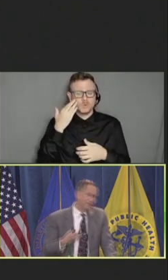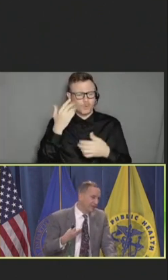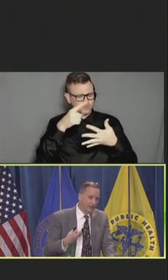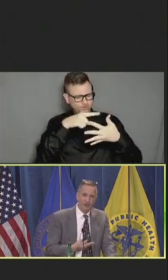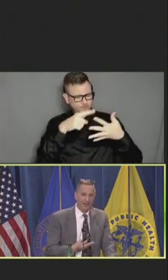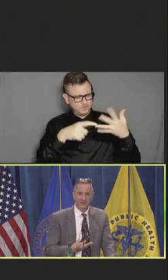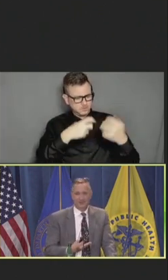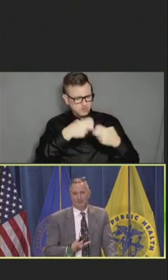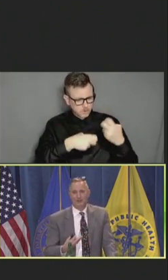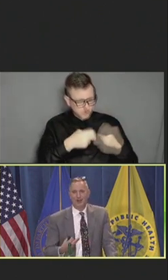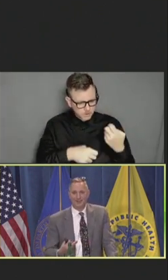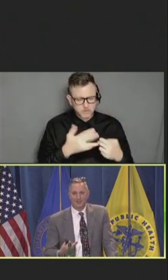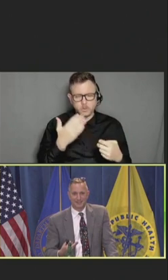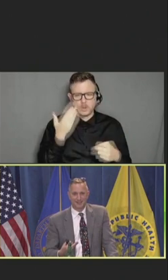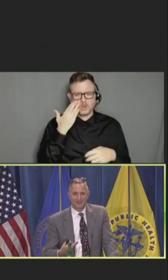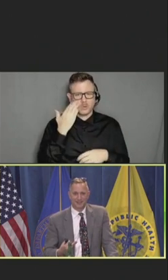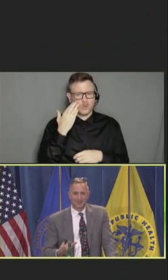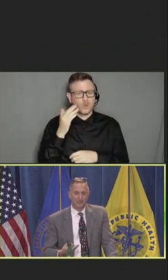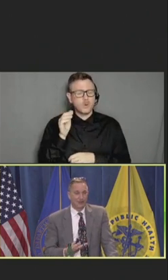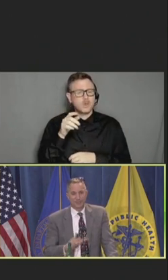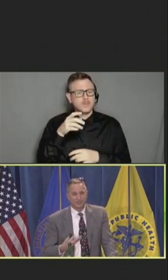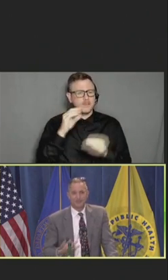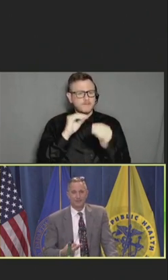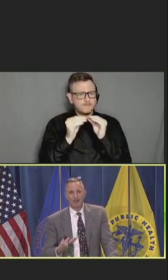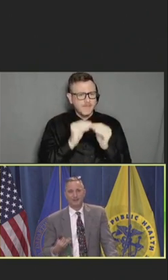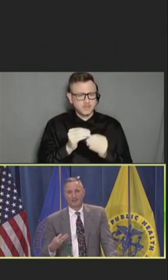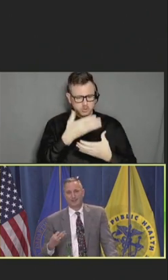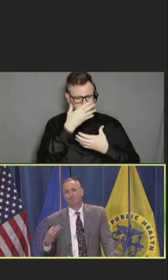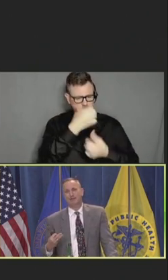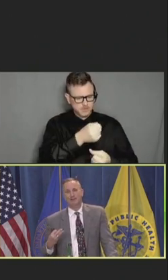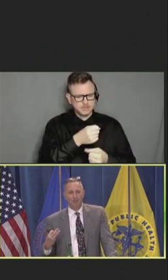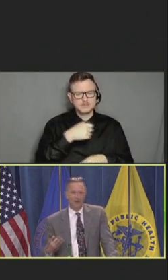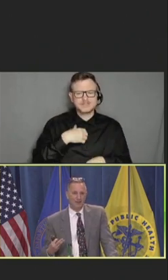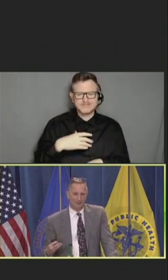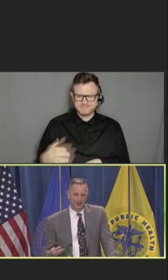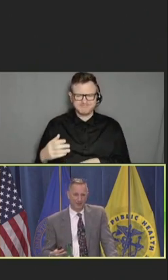We know the antidote, trust. We know disinformation is a big part of this right now.